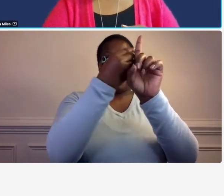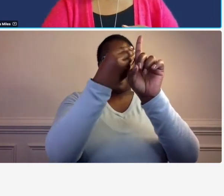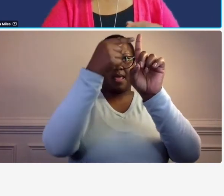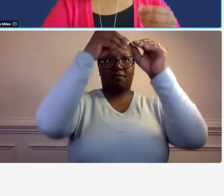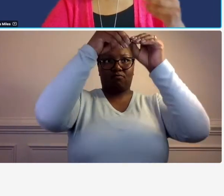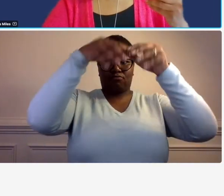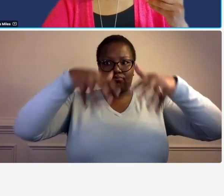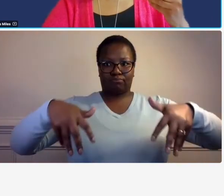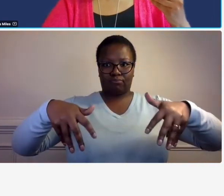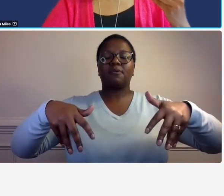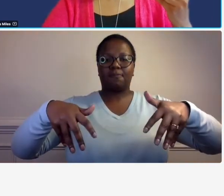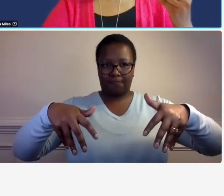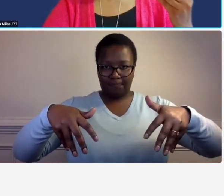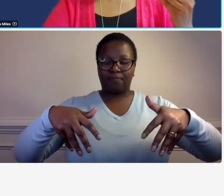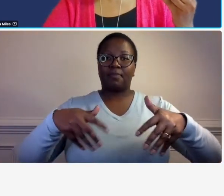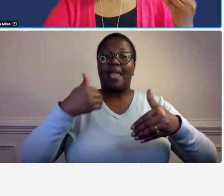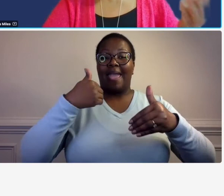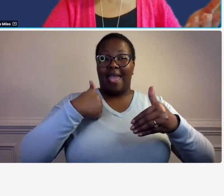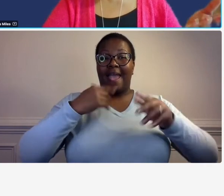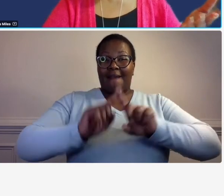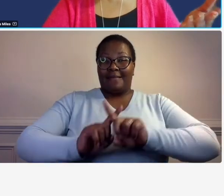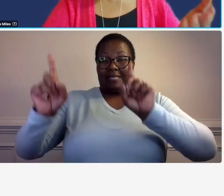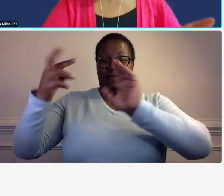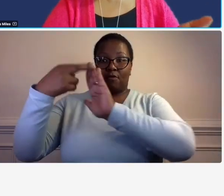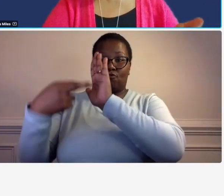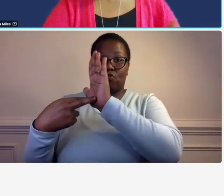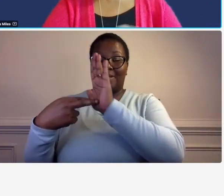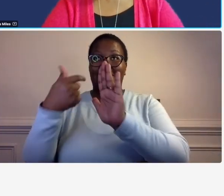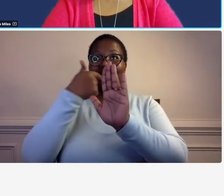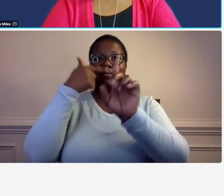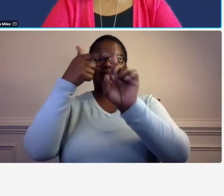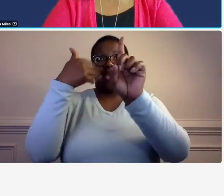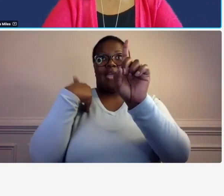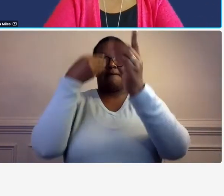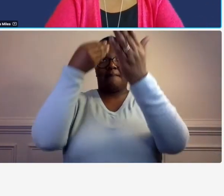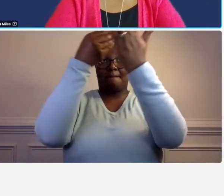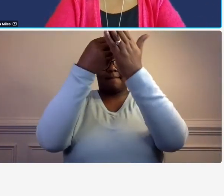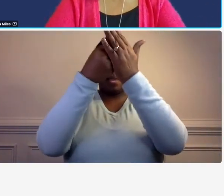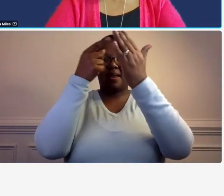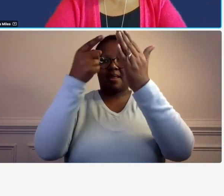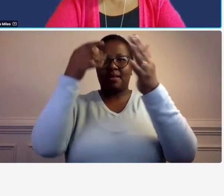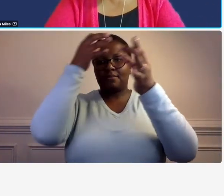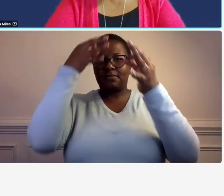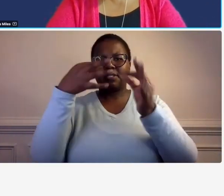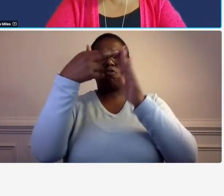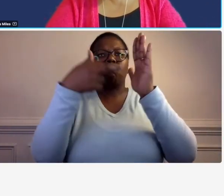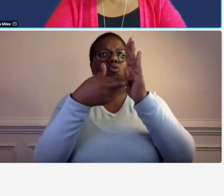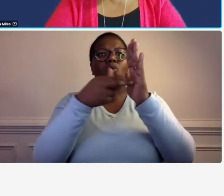so the one who um who has the goal makes the rules however if you as a company or as a firm